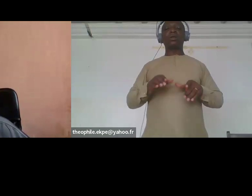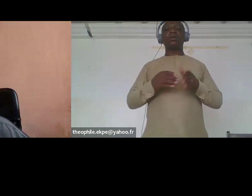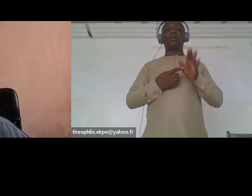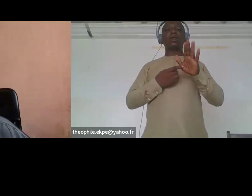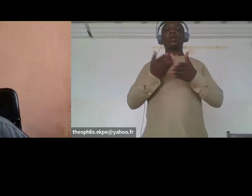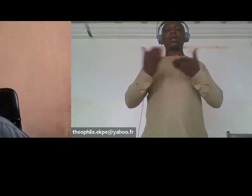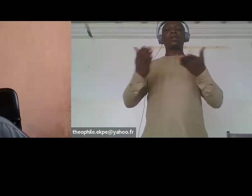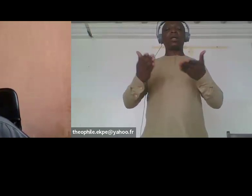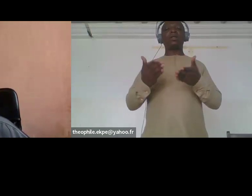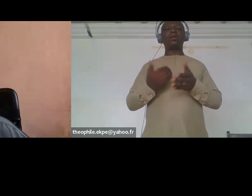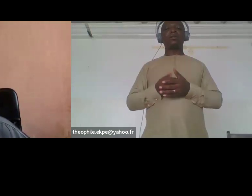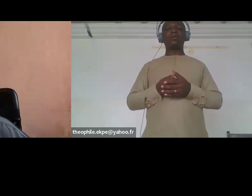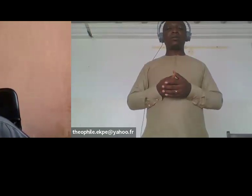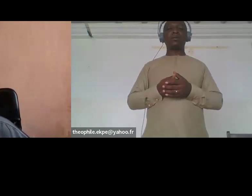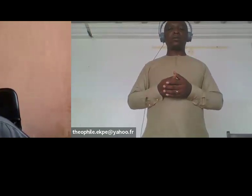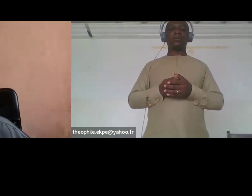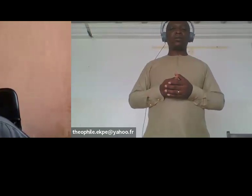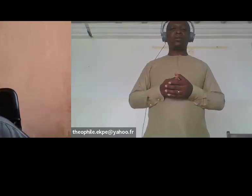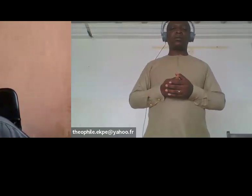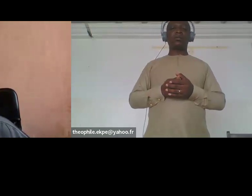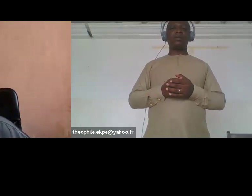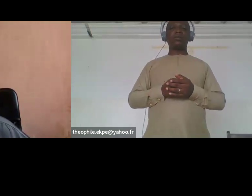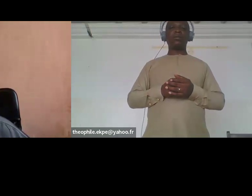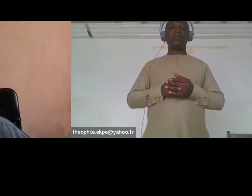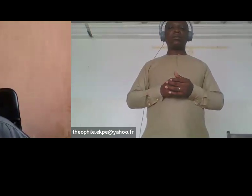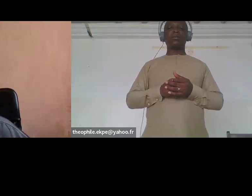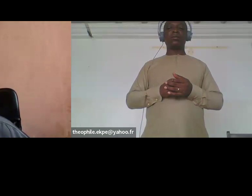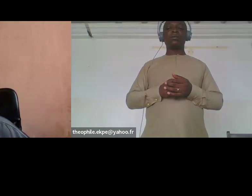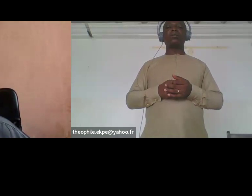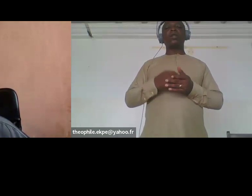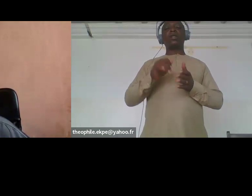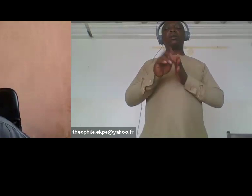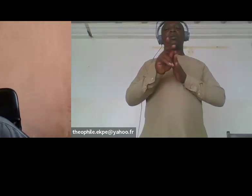with disabilities across Africa encounter many of the same challenges